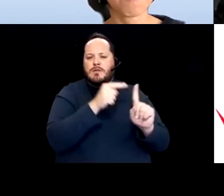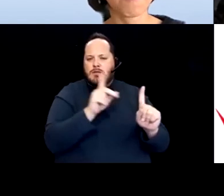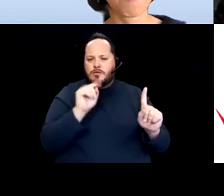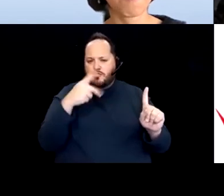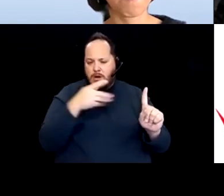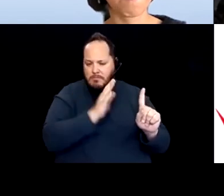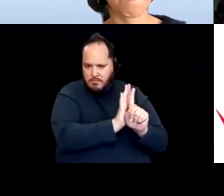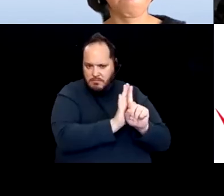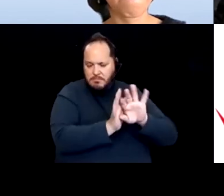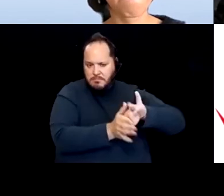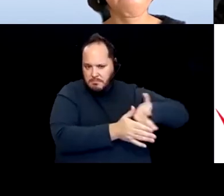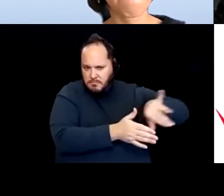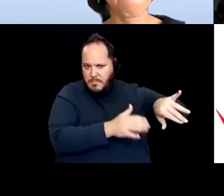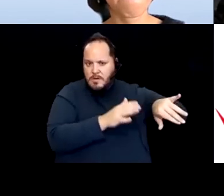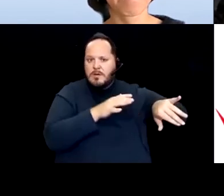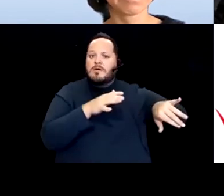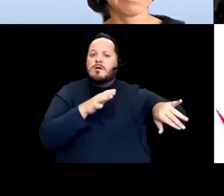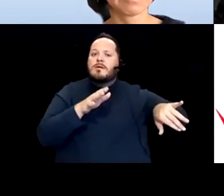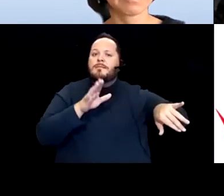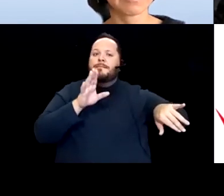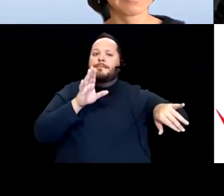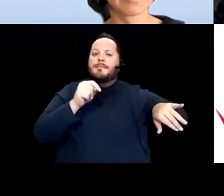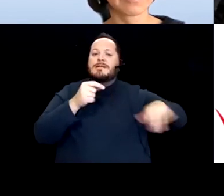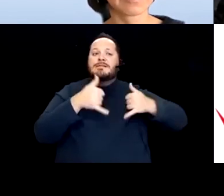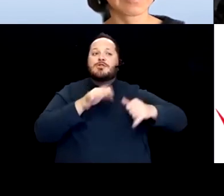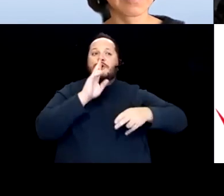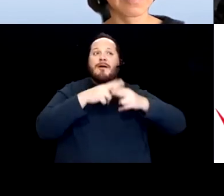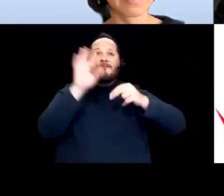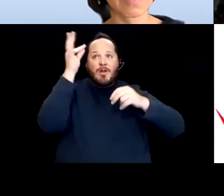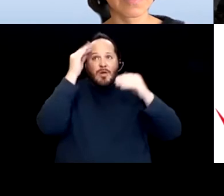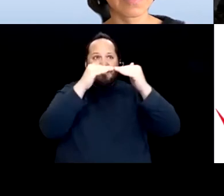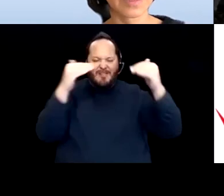there are federal institutions that transcend political